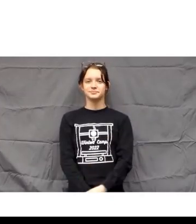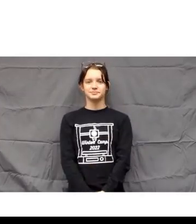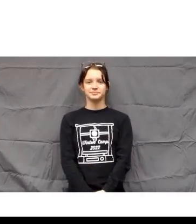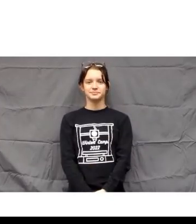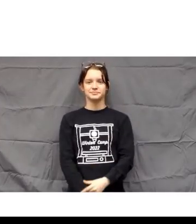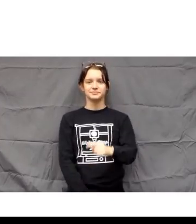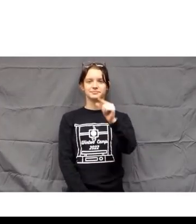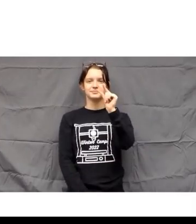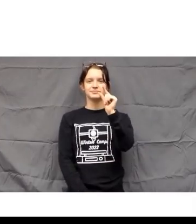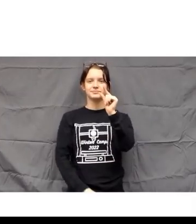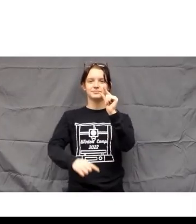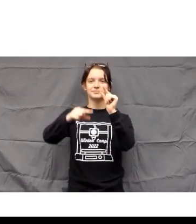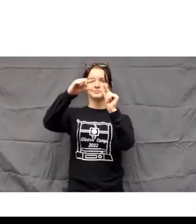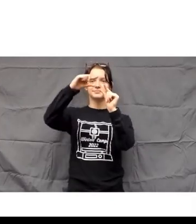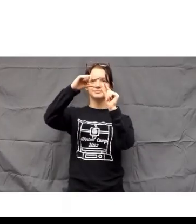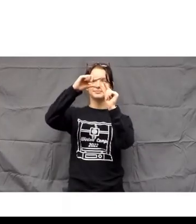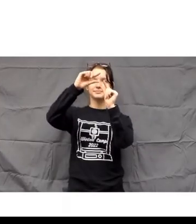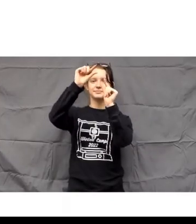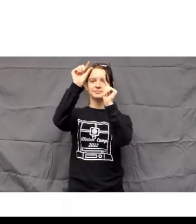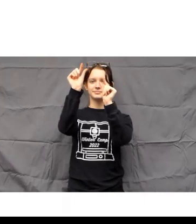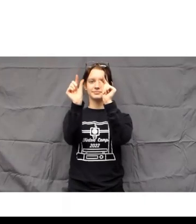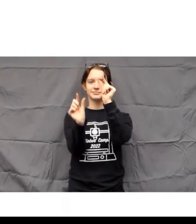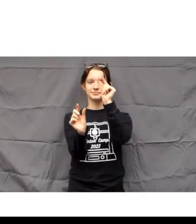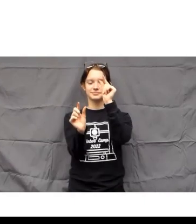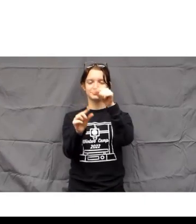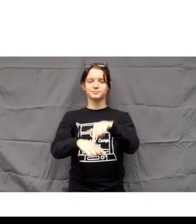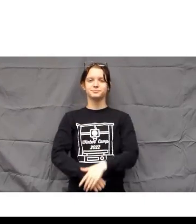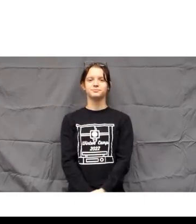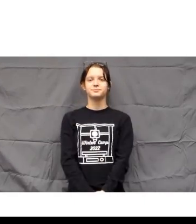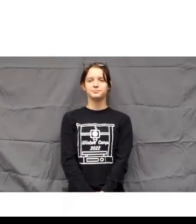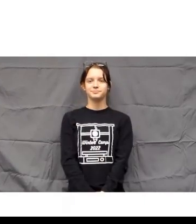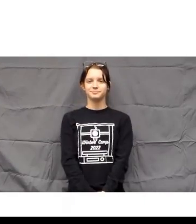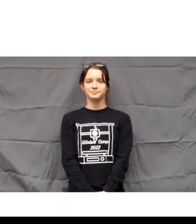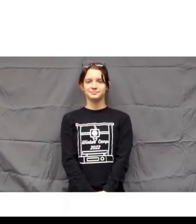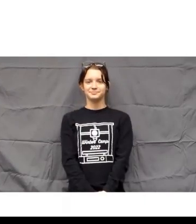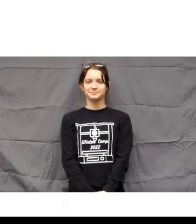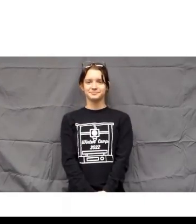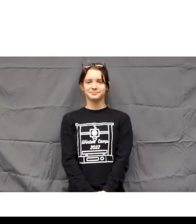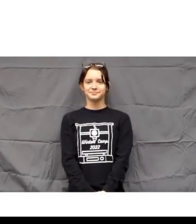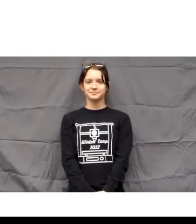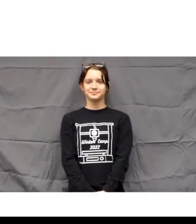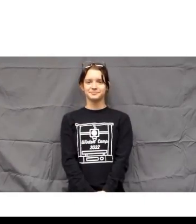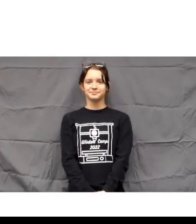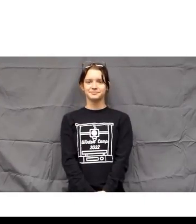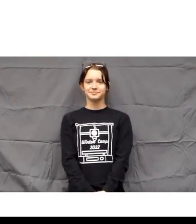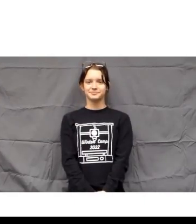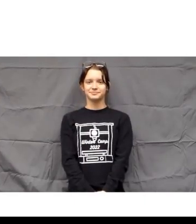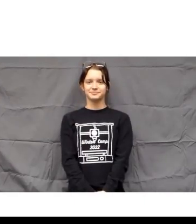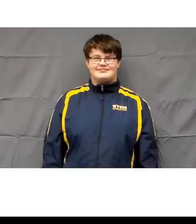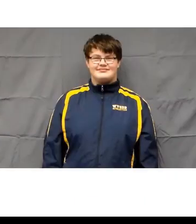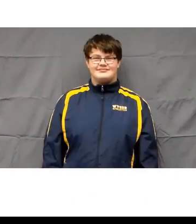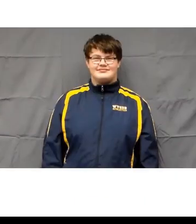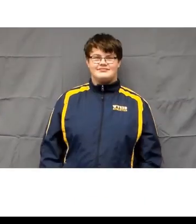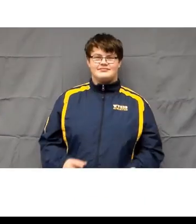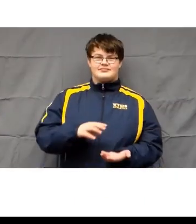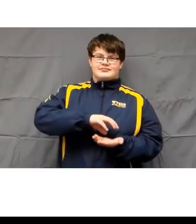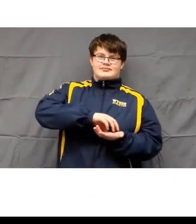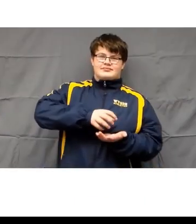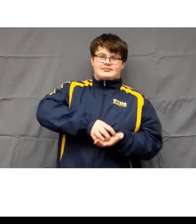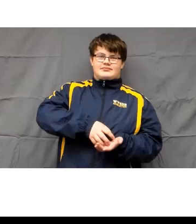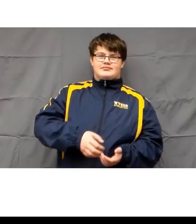with the G hand shape in both hands classify the shape of the candy cane.